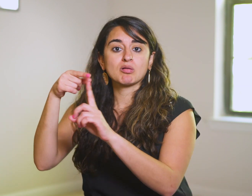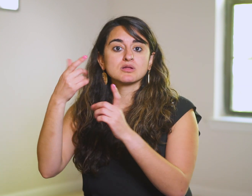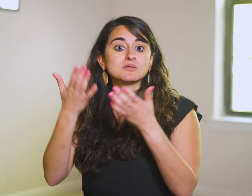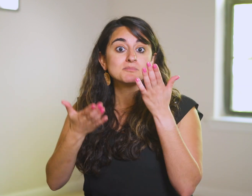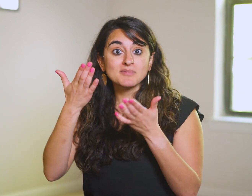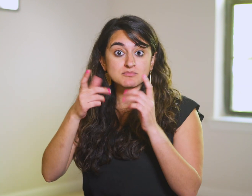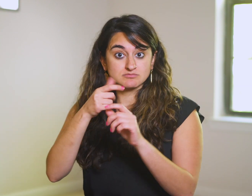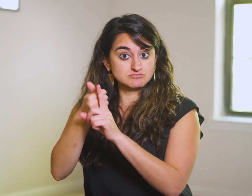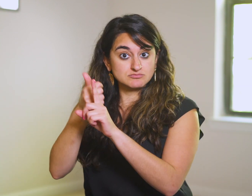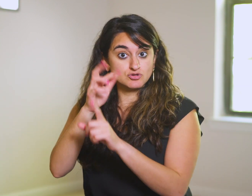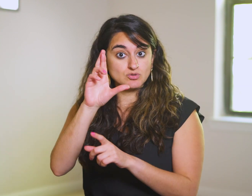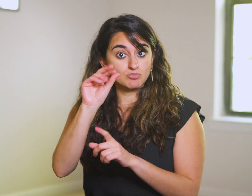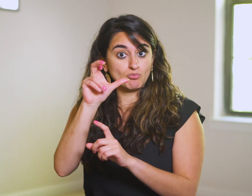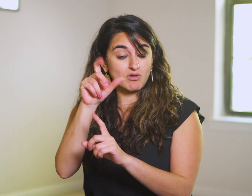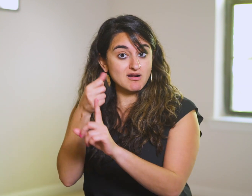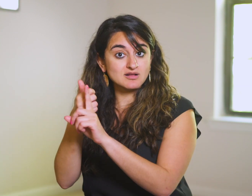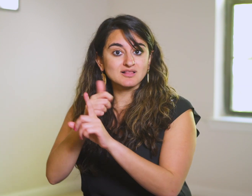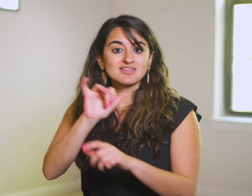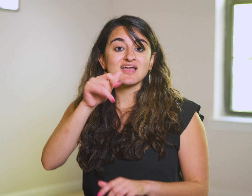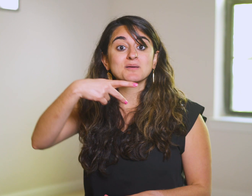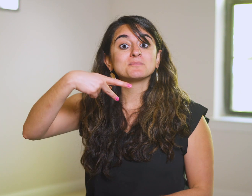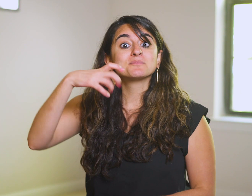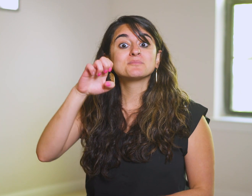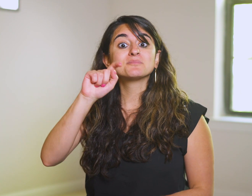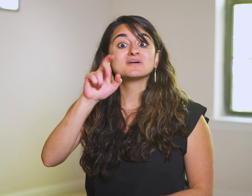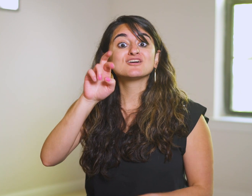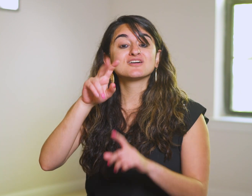might even be rocks themselves—like Peter,